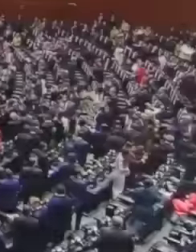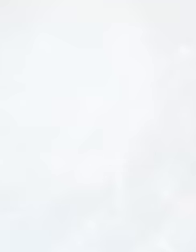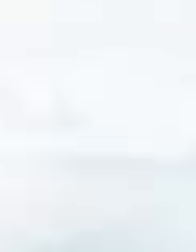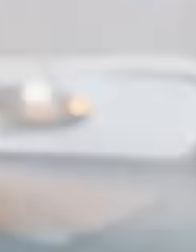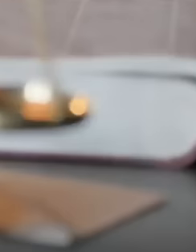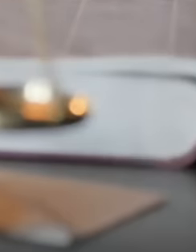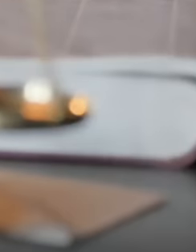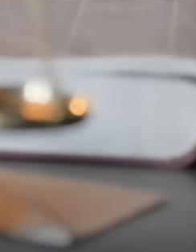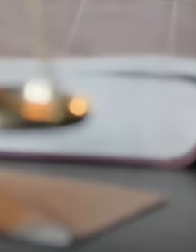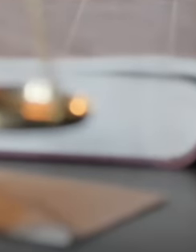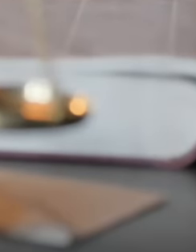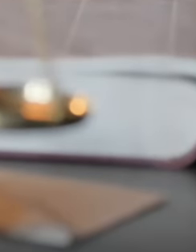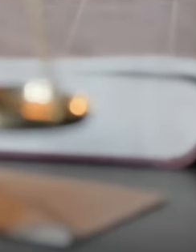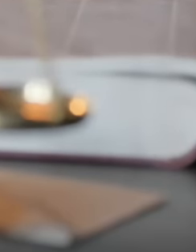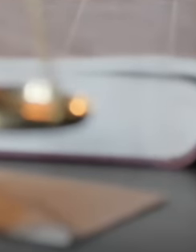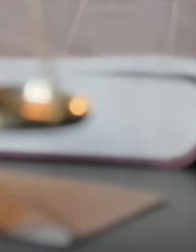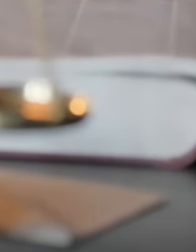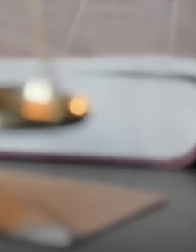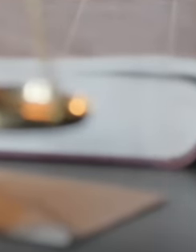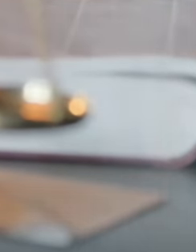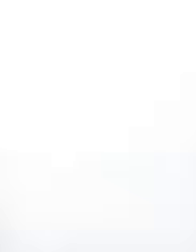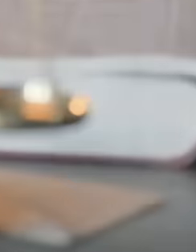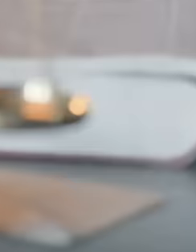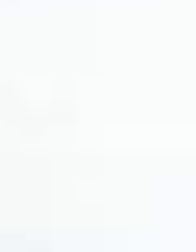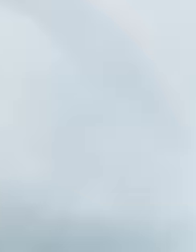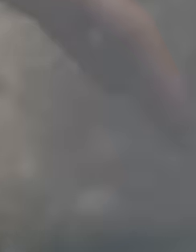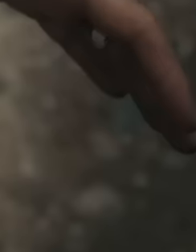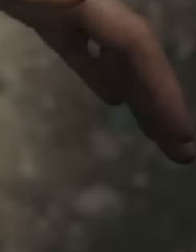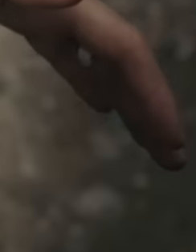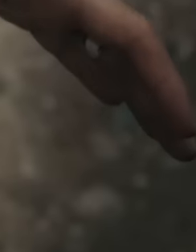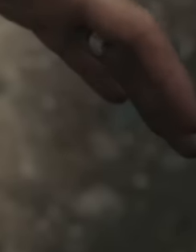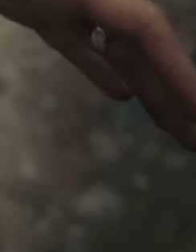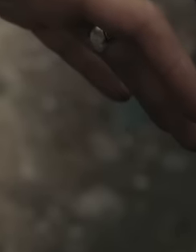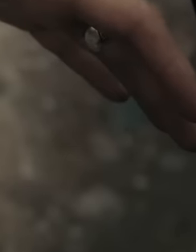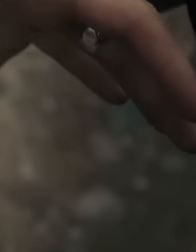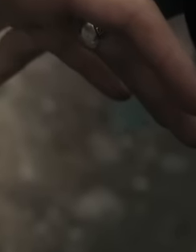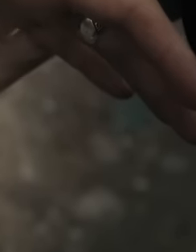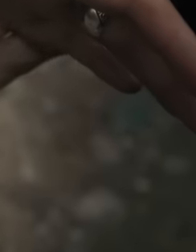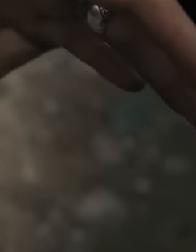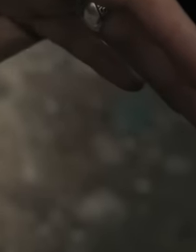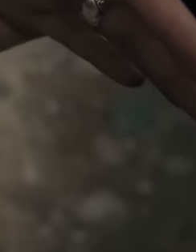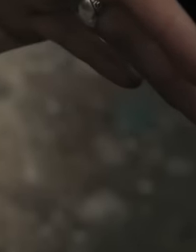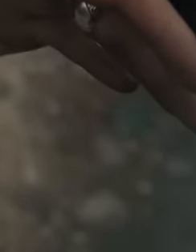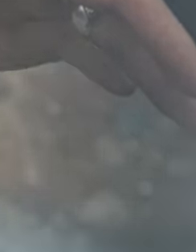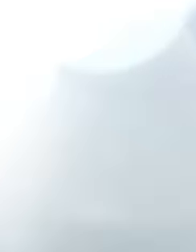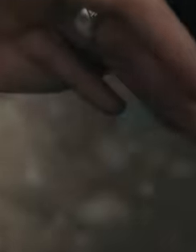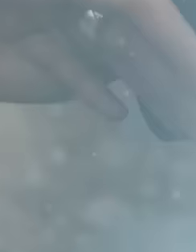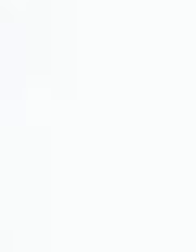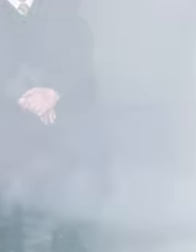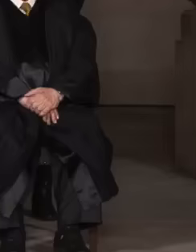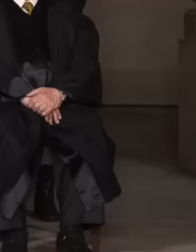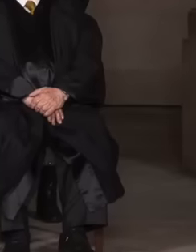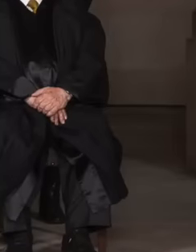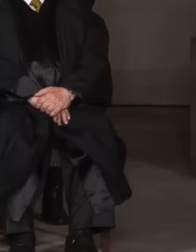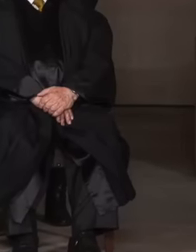justice will be faster and fairer for everyone, an action that does not please